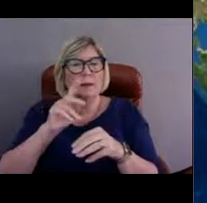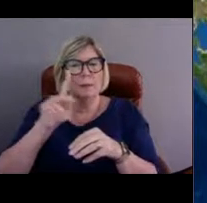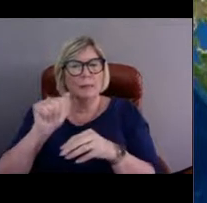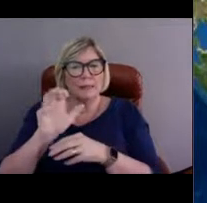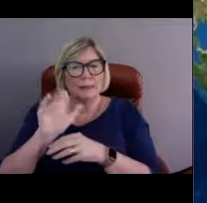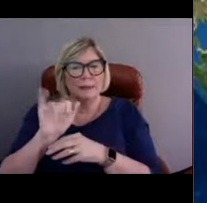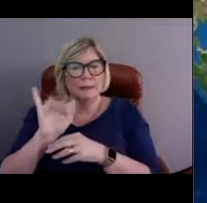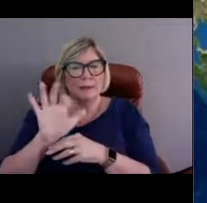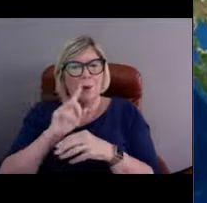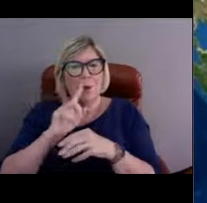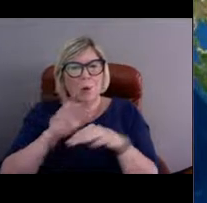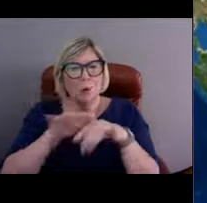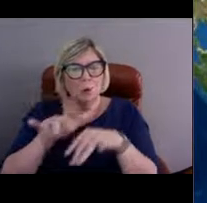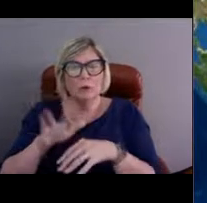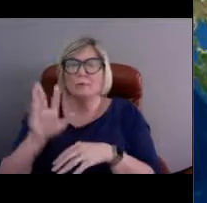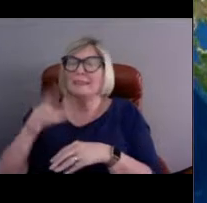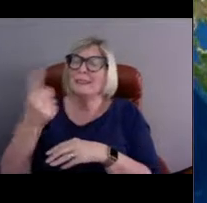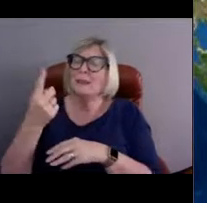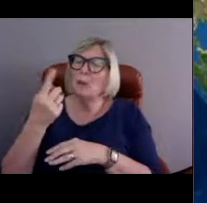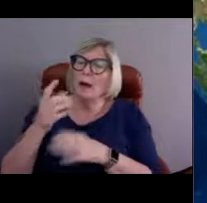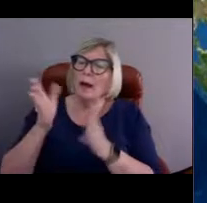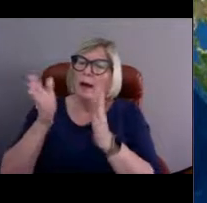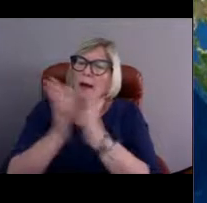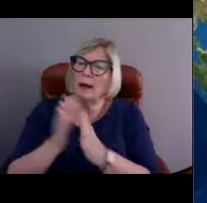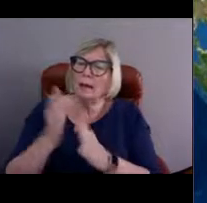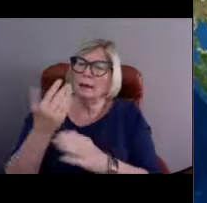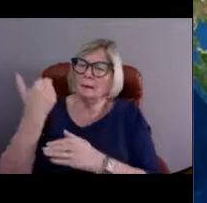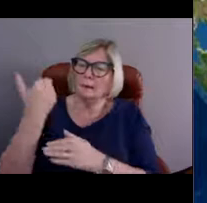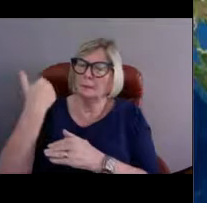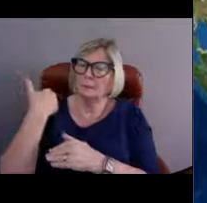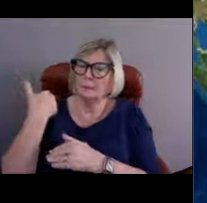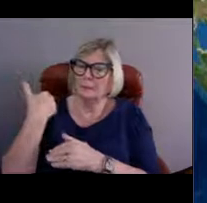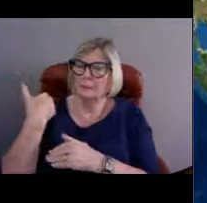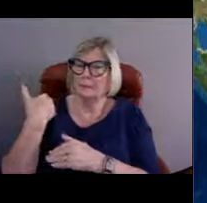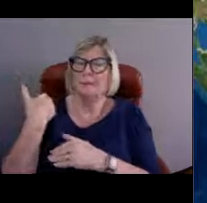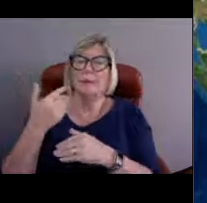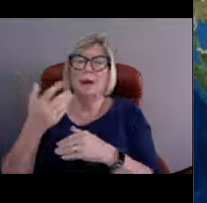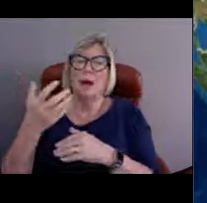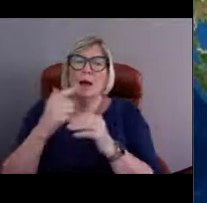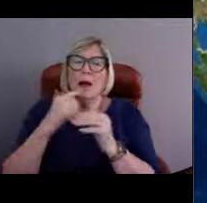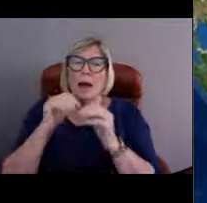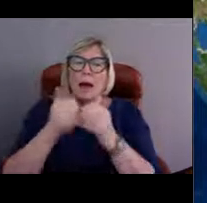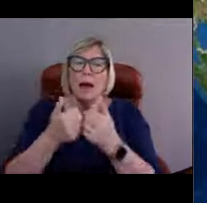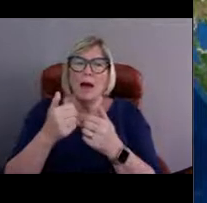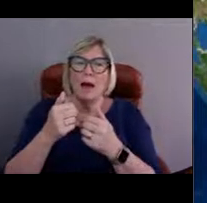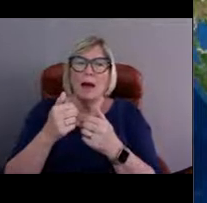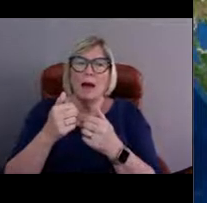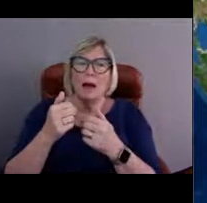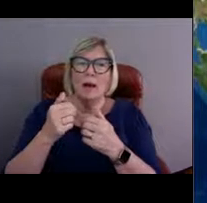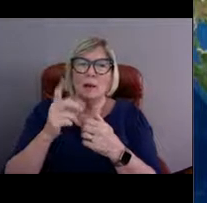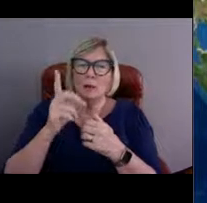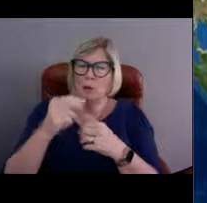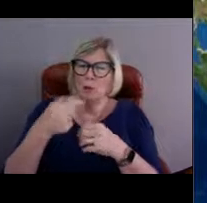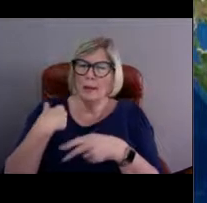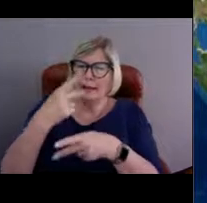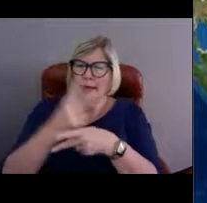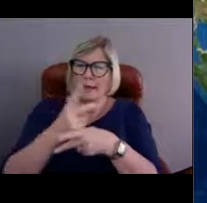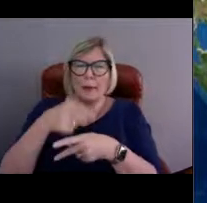Now someone asked earlier, and I'm going to ask the question back, how do you think we keep these buoys in one place? Go ahead and type it in the box.